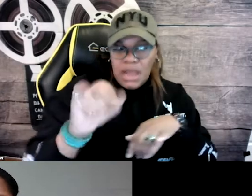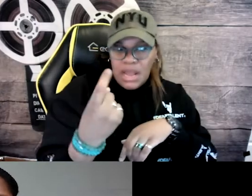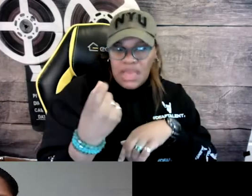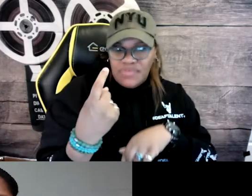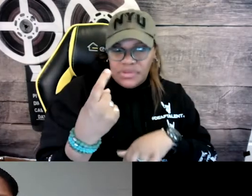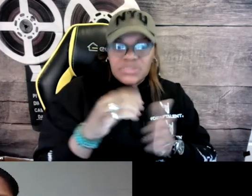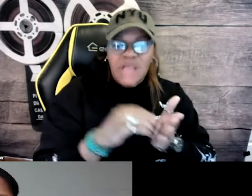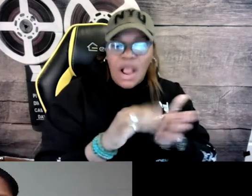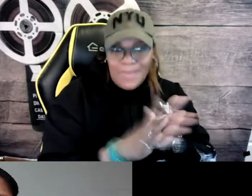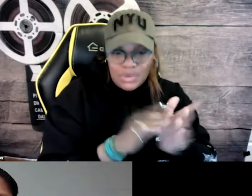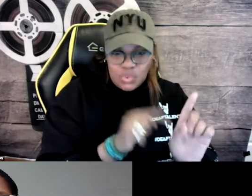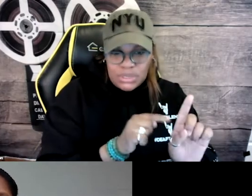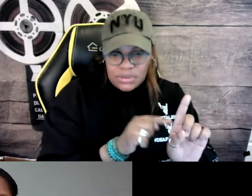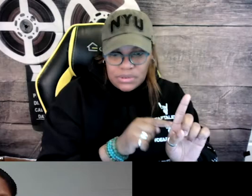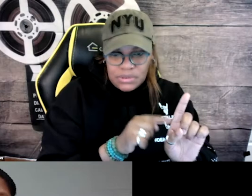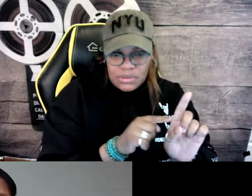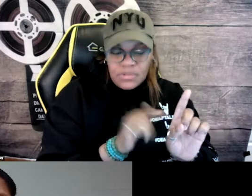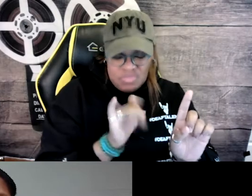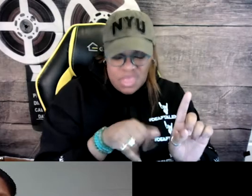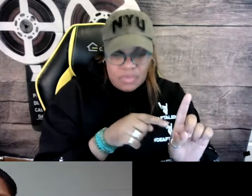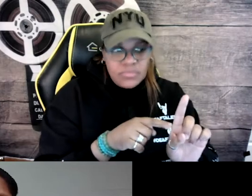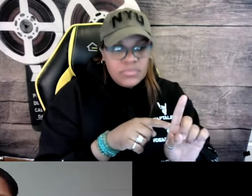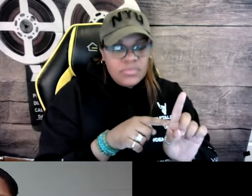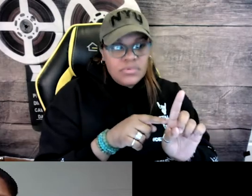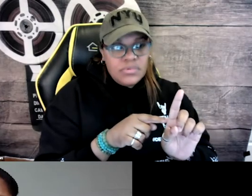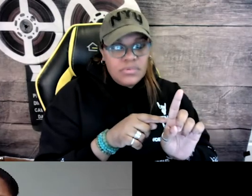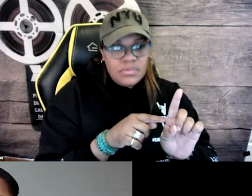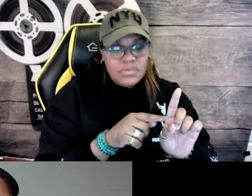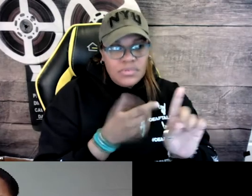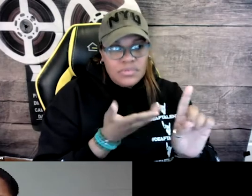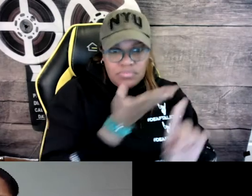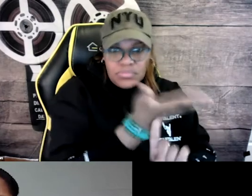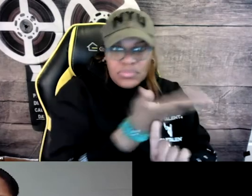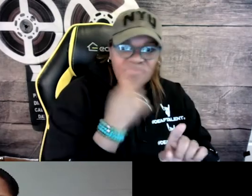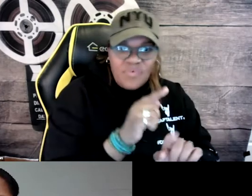they have a copy of my 9/11 documentary that I created.